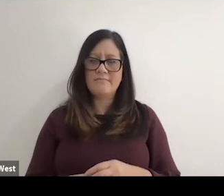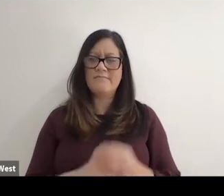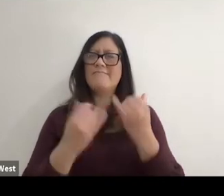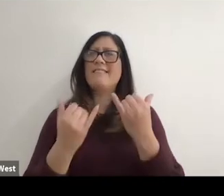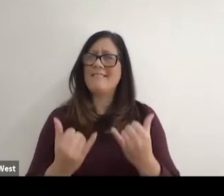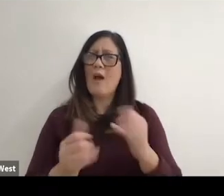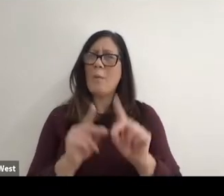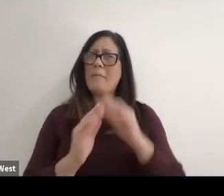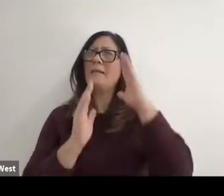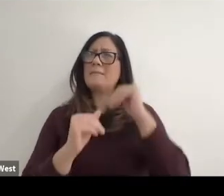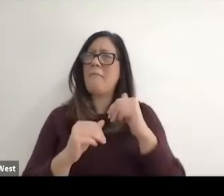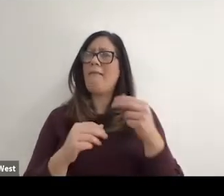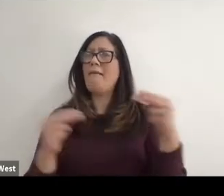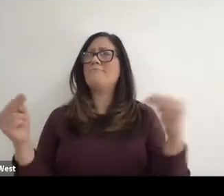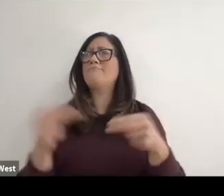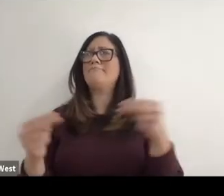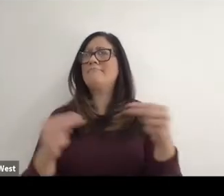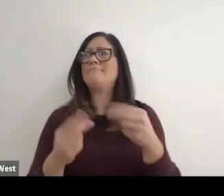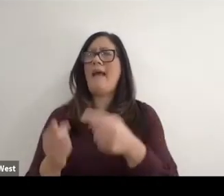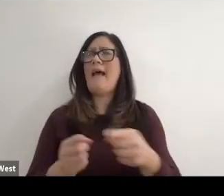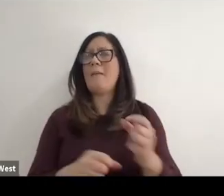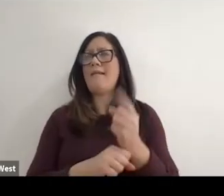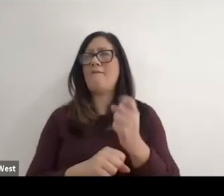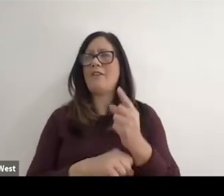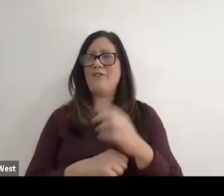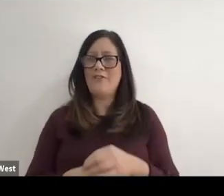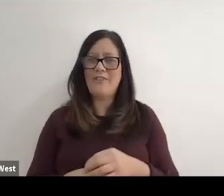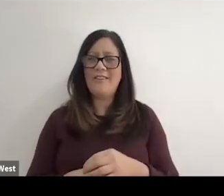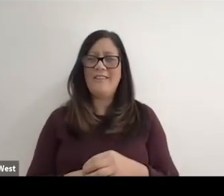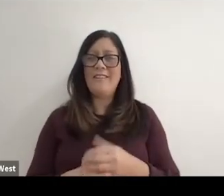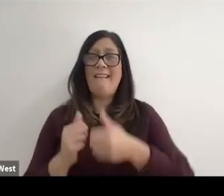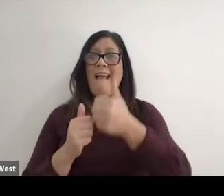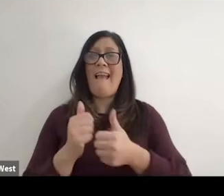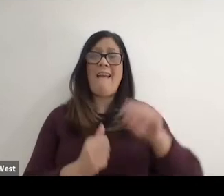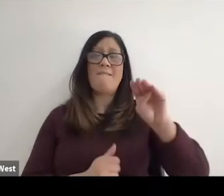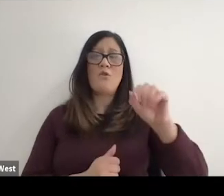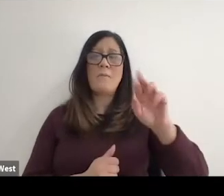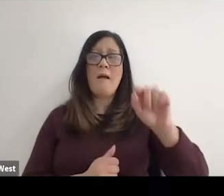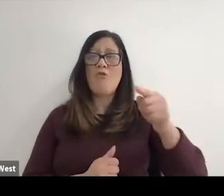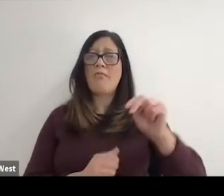happen every year and every marathon. Now that you read about out in the world,